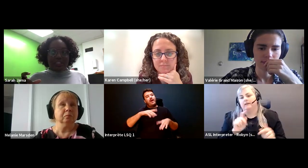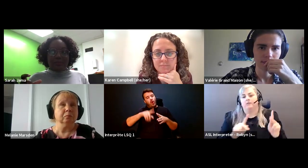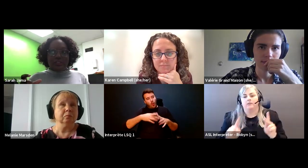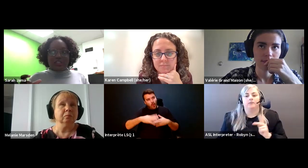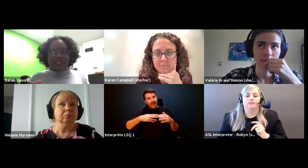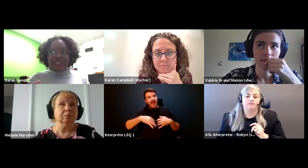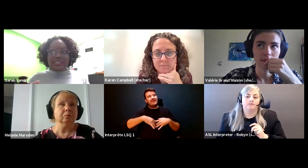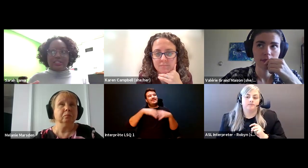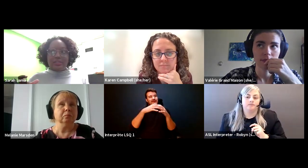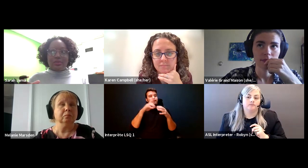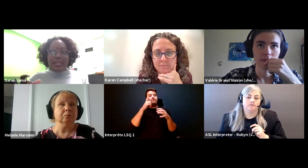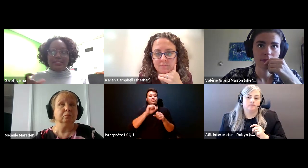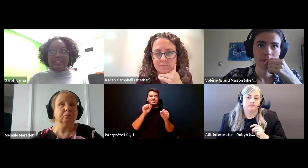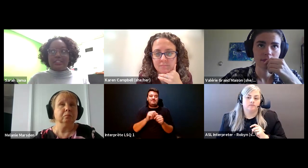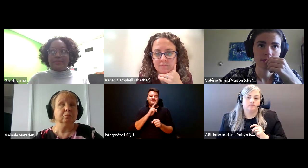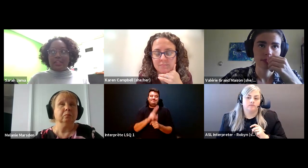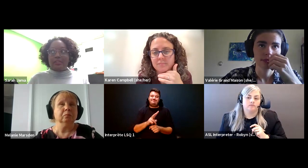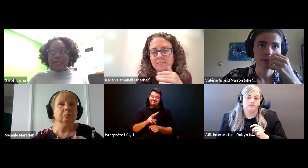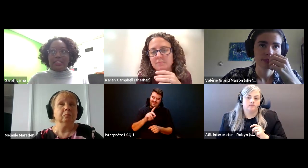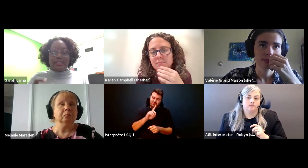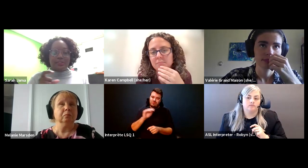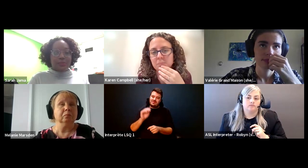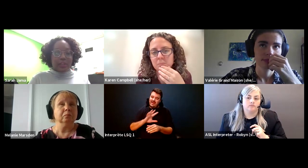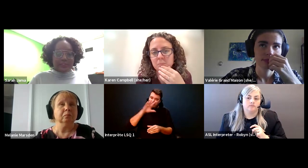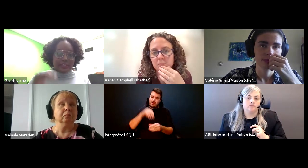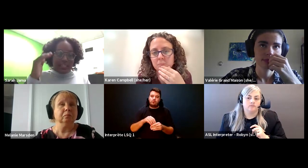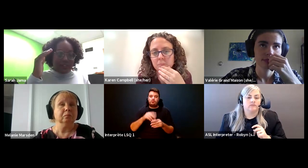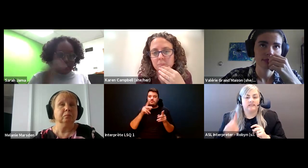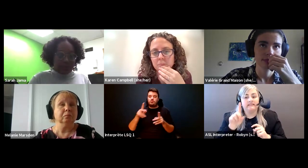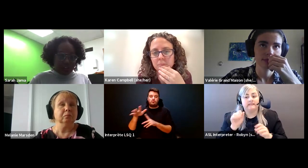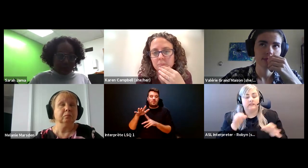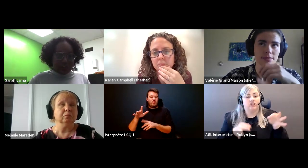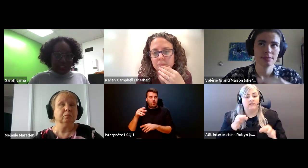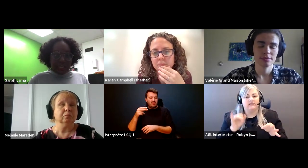Sarah Jama: Disability dresses a citizen valid made it is the philosophy, they have like 10 principles.